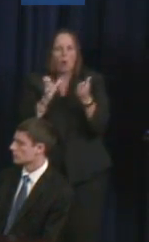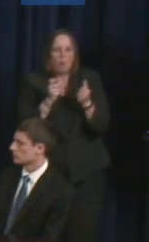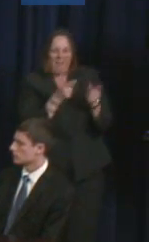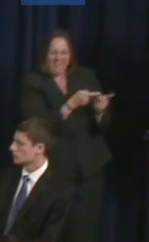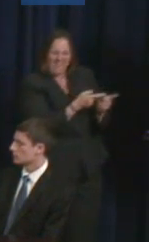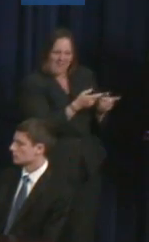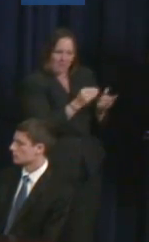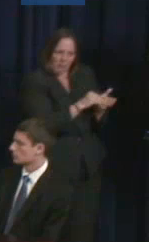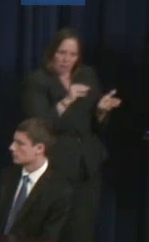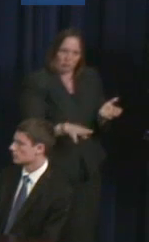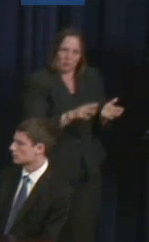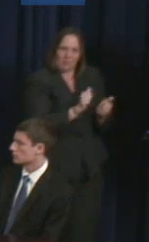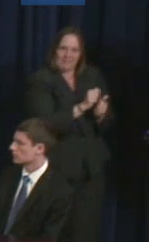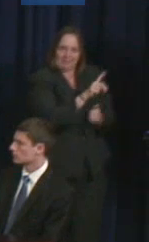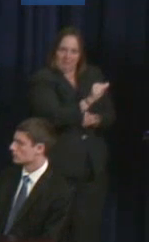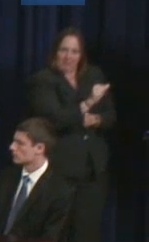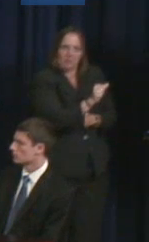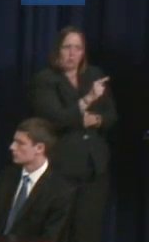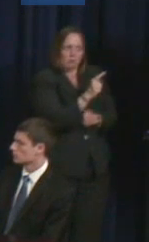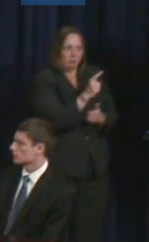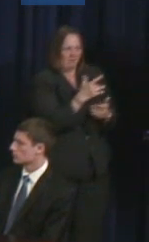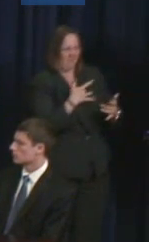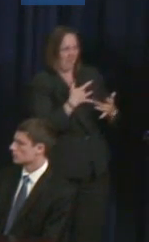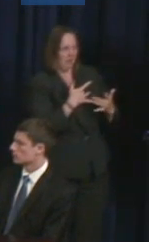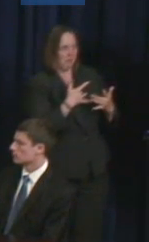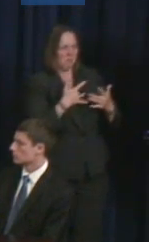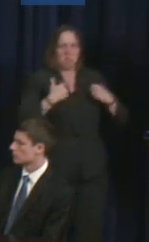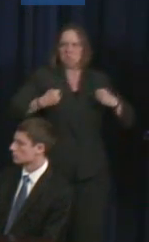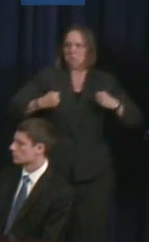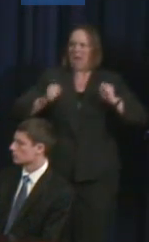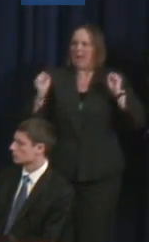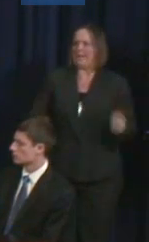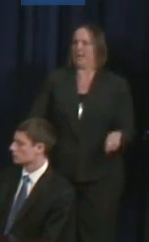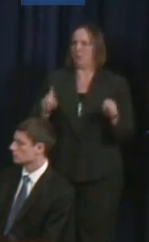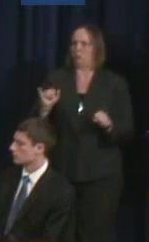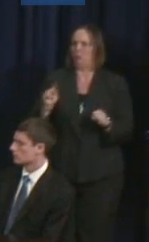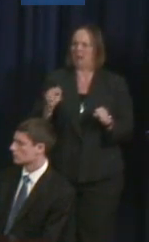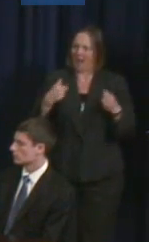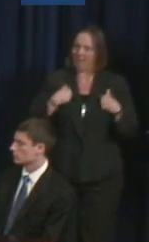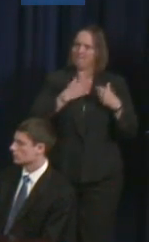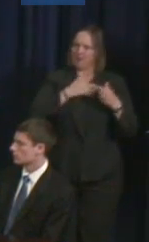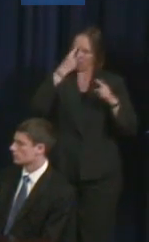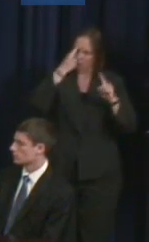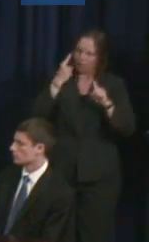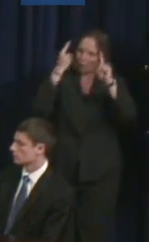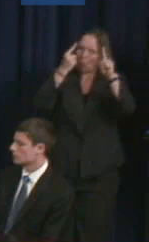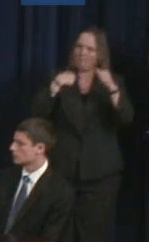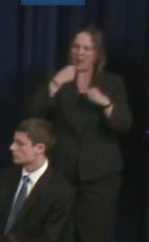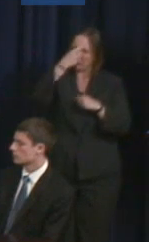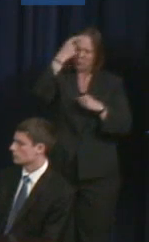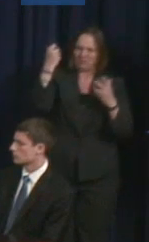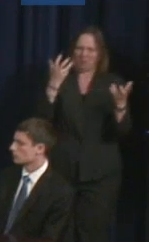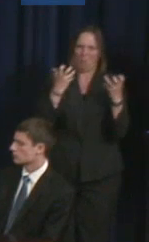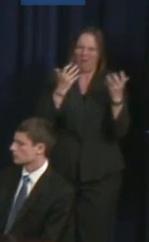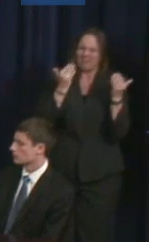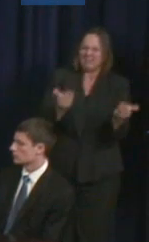healthy, fit person who has dreams and goals, has meant a lot to our family.